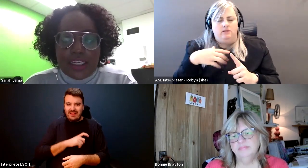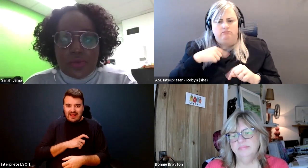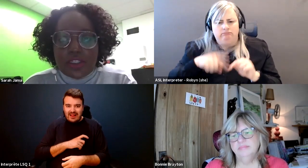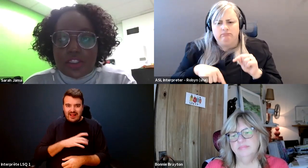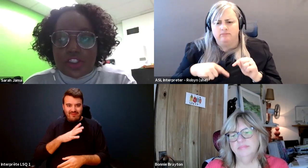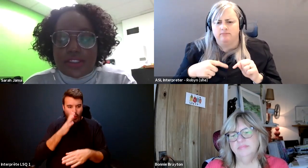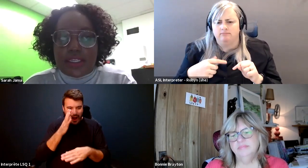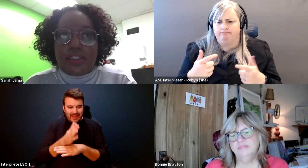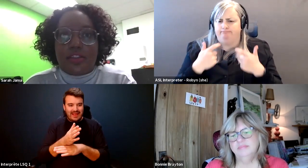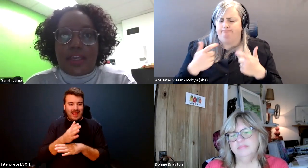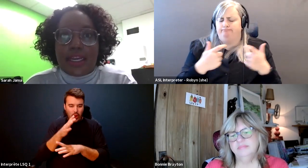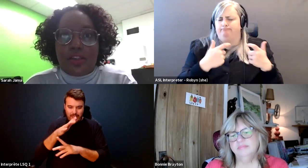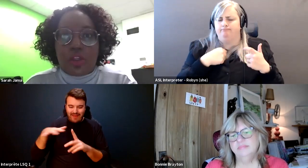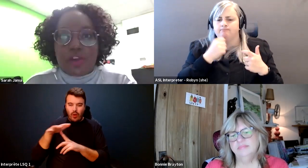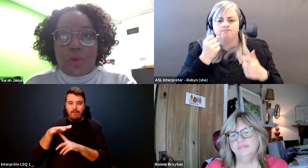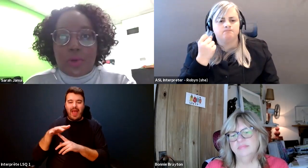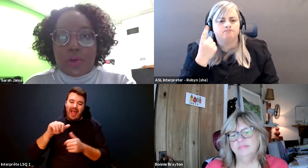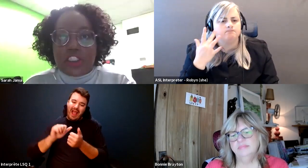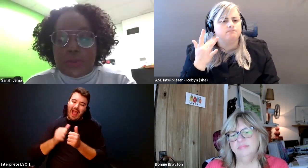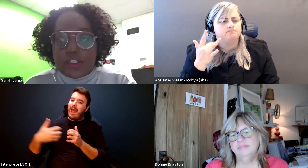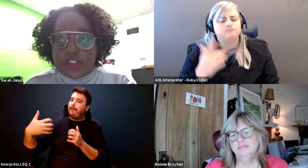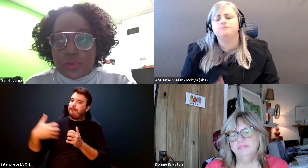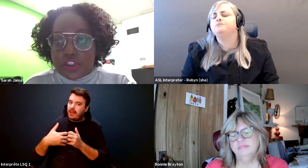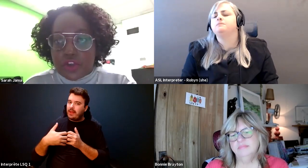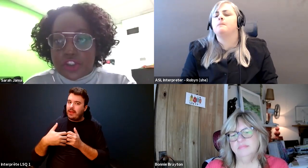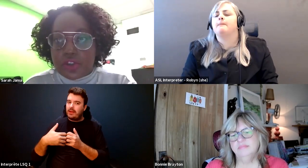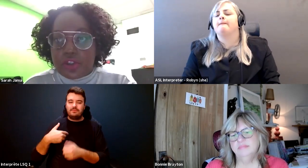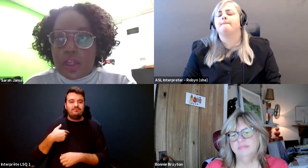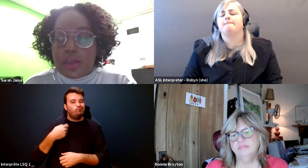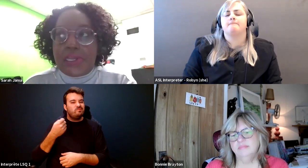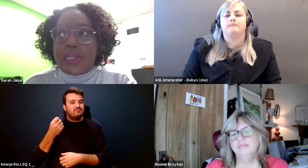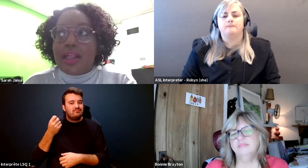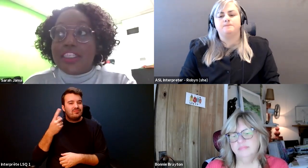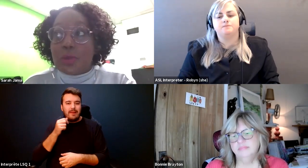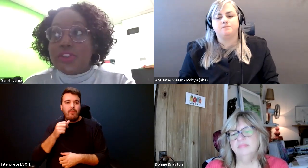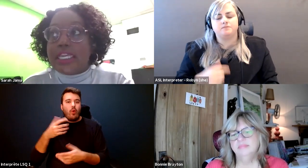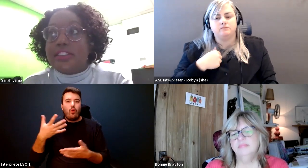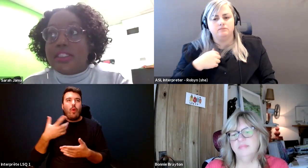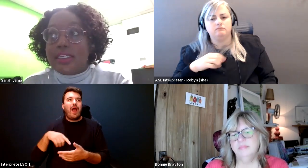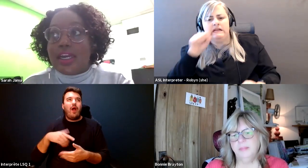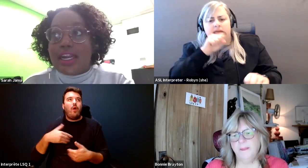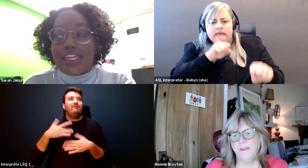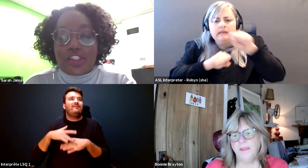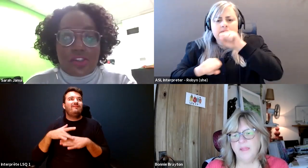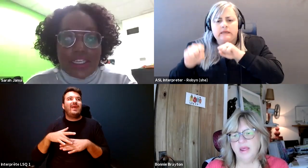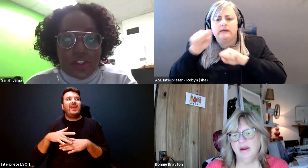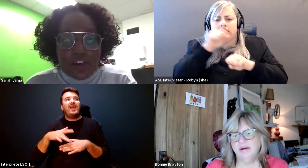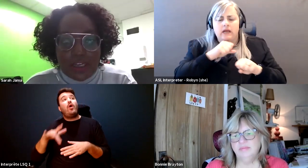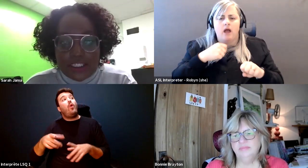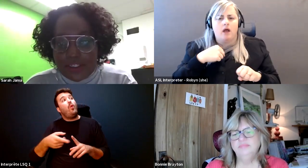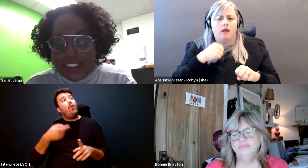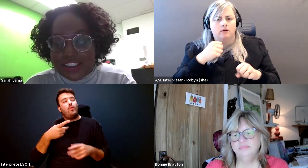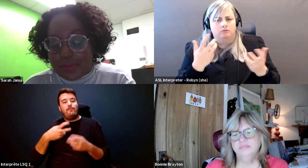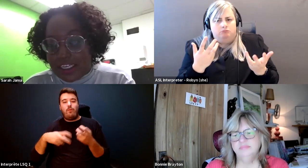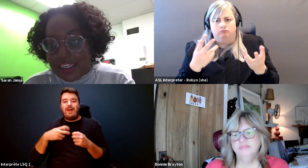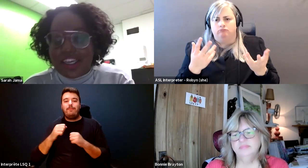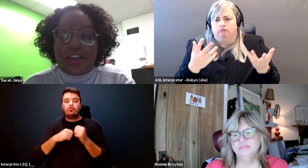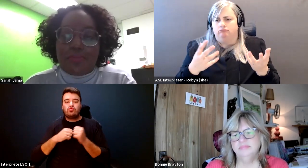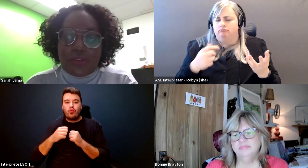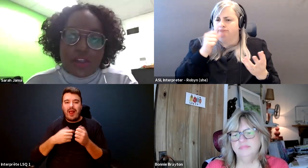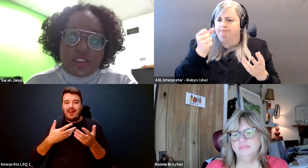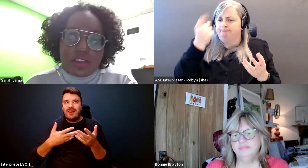Sarah Jama: I didn't really understand that a lot of what we were experiencing with structural as most kids did I internalize a lot of experiences as being my fault.